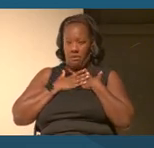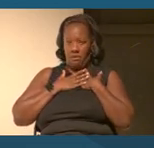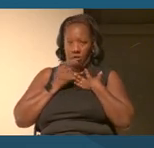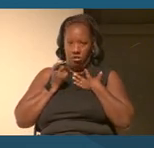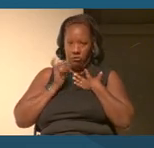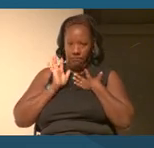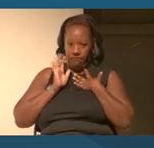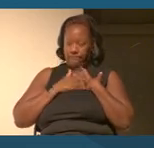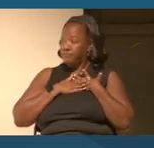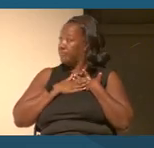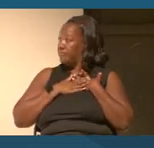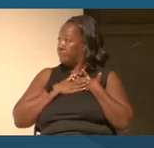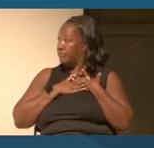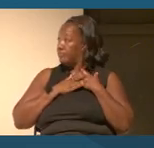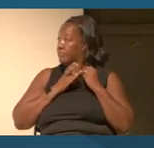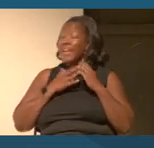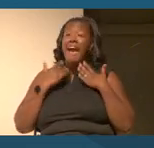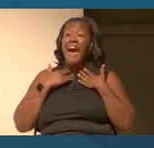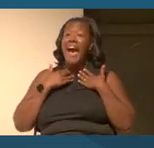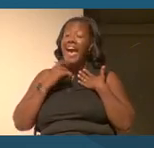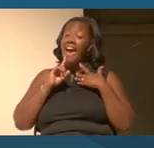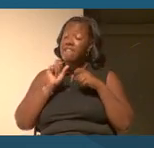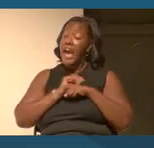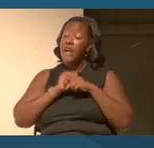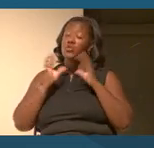So I could do actually have pearls wearing them.